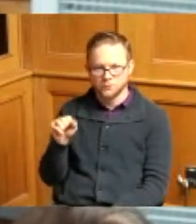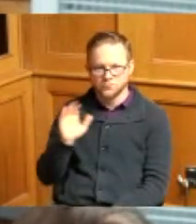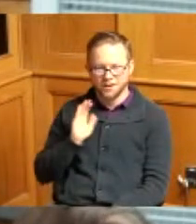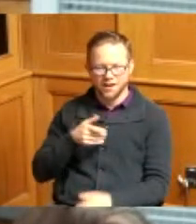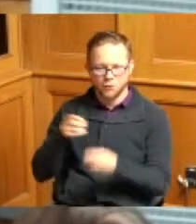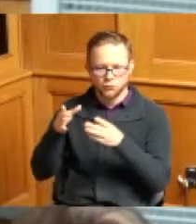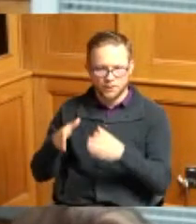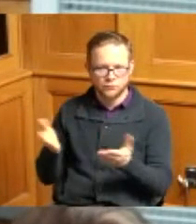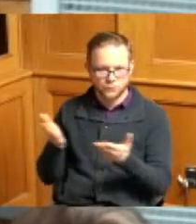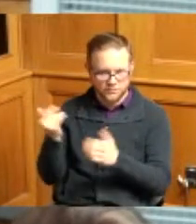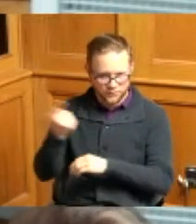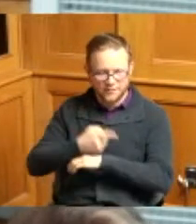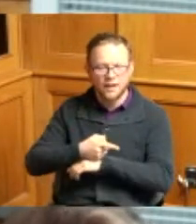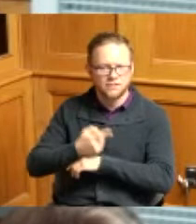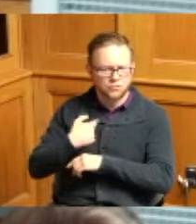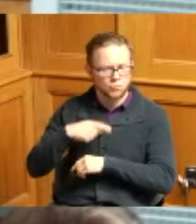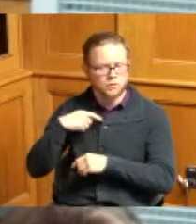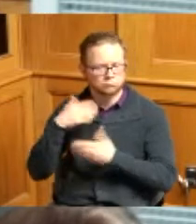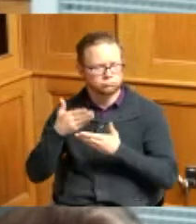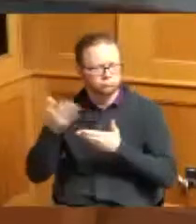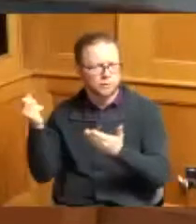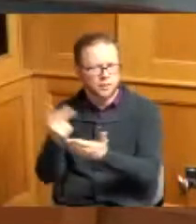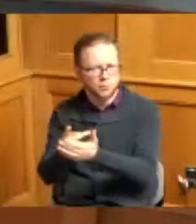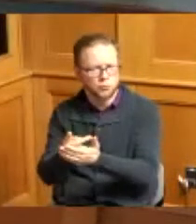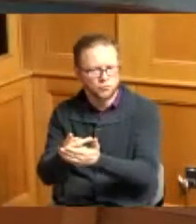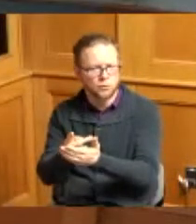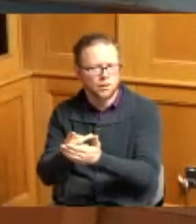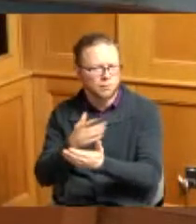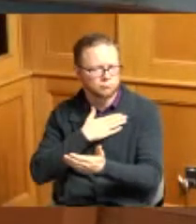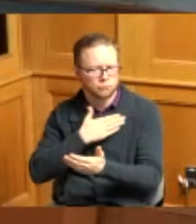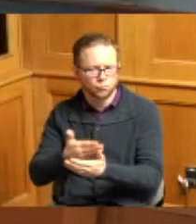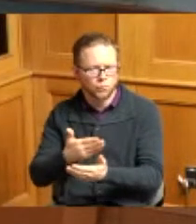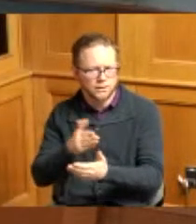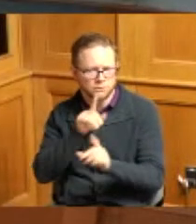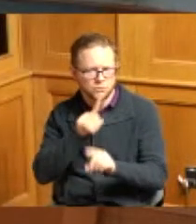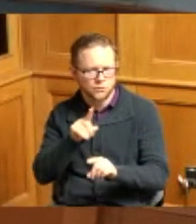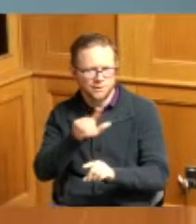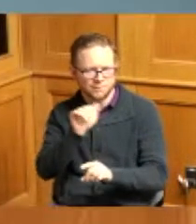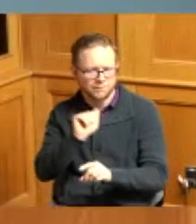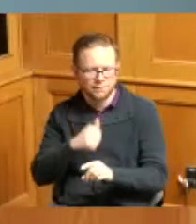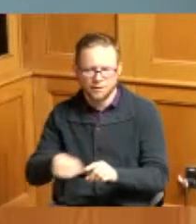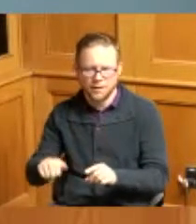any questions at this time thank you so much I read the write-up on this it was fairly clear